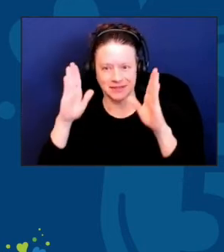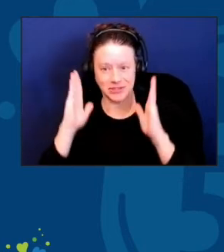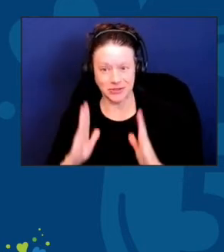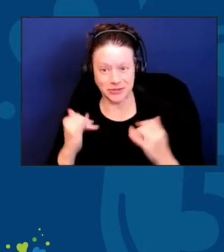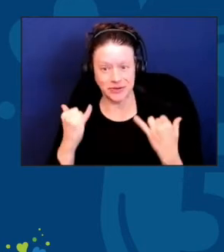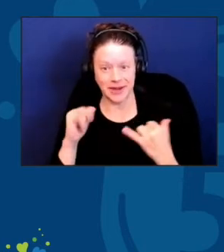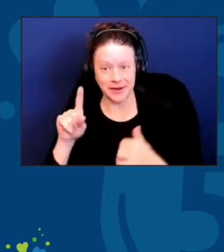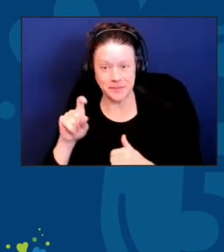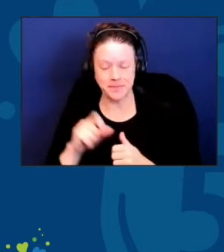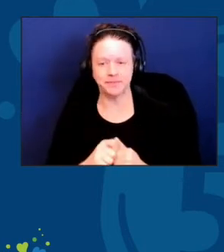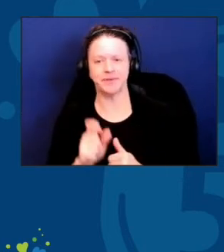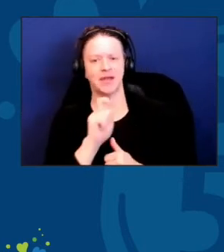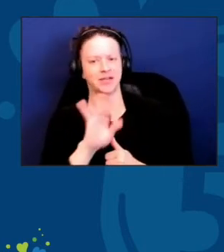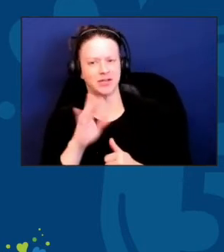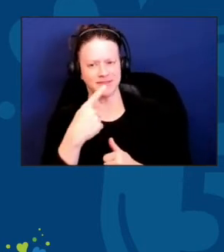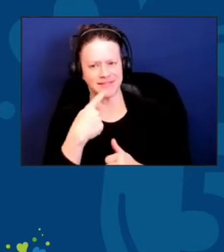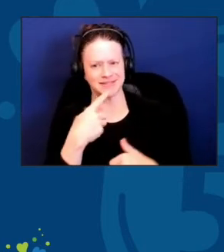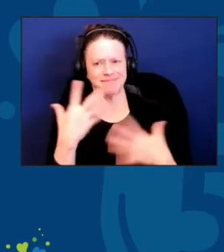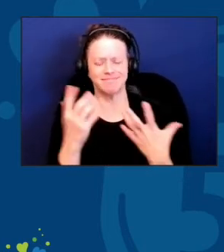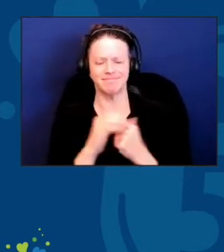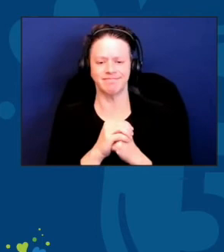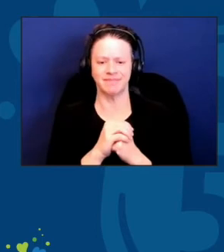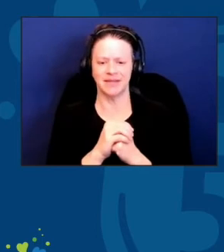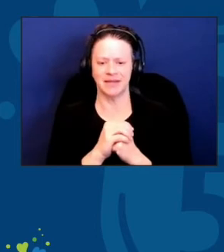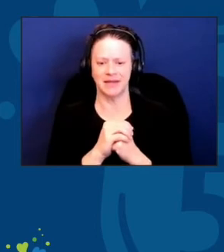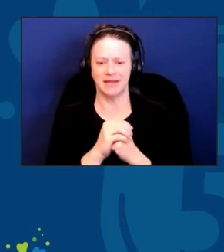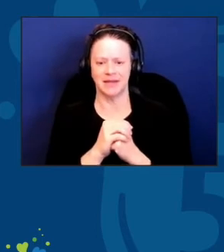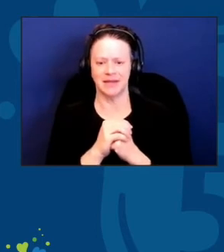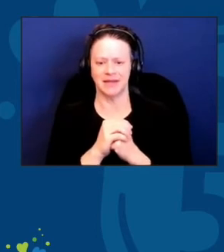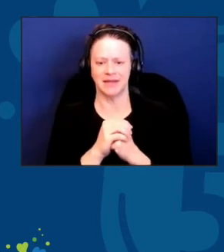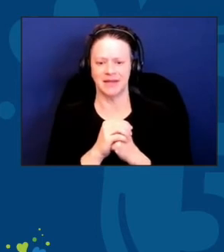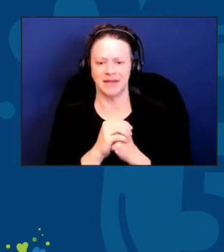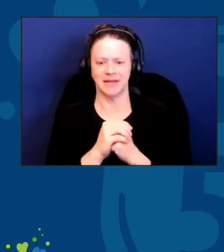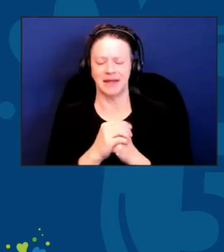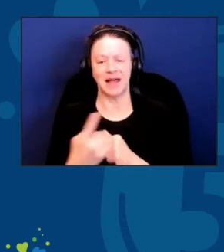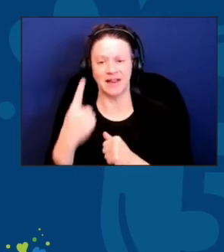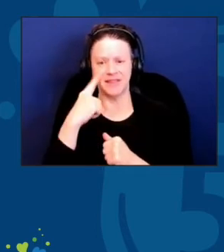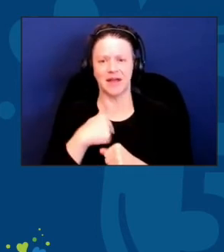I think, I would remind myself and you